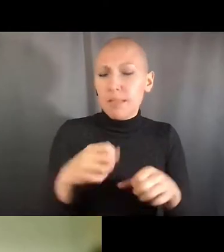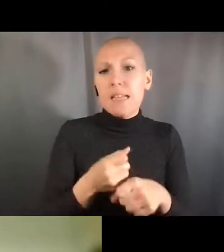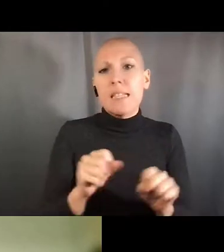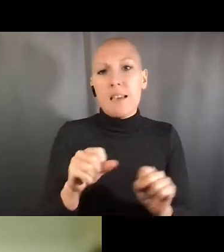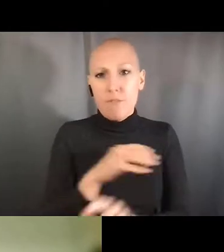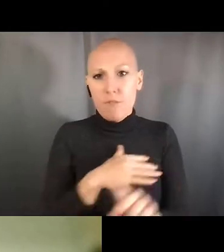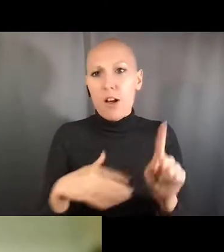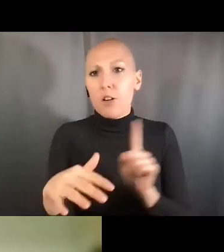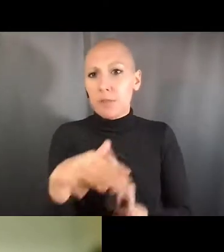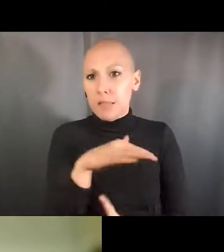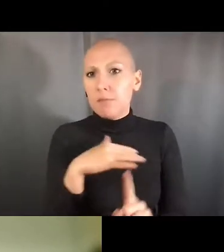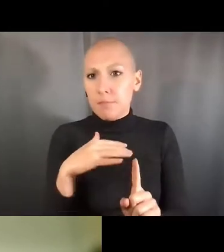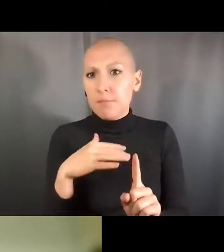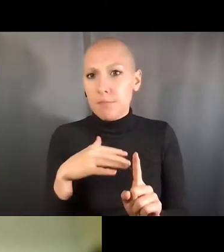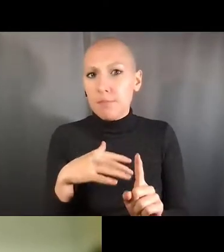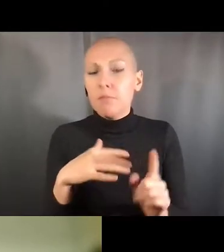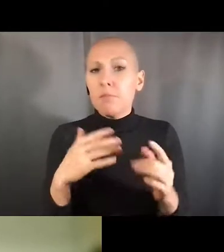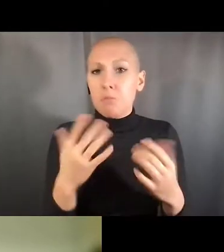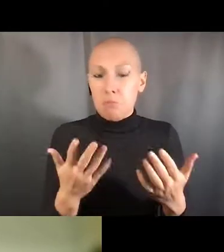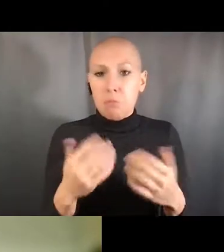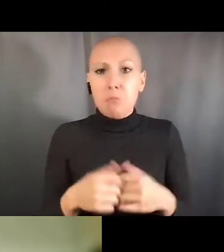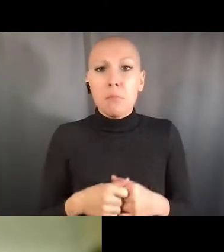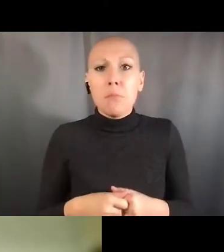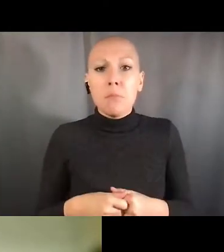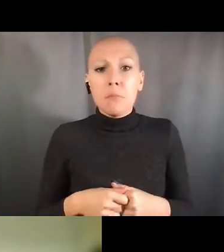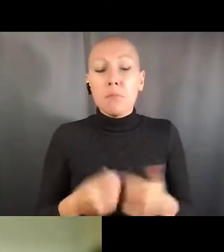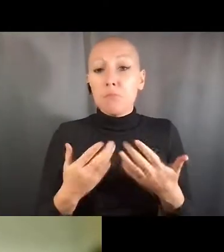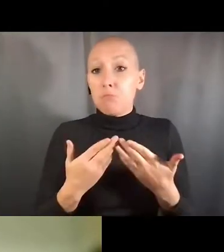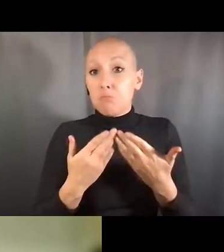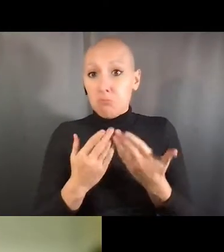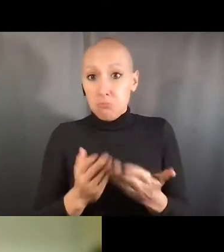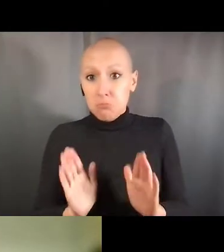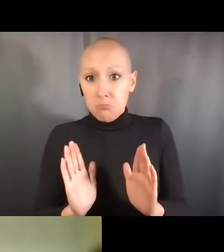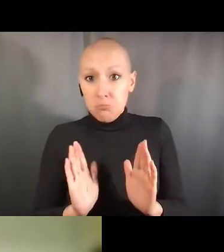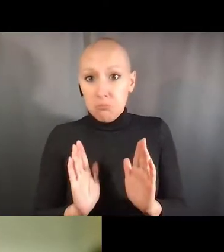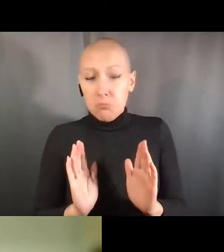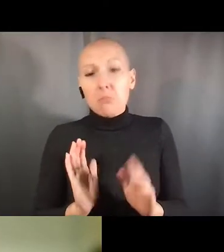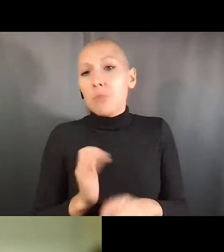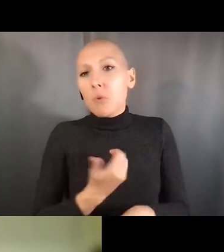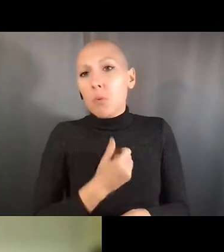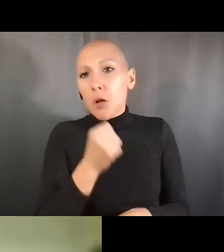where everybody is thinking about how do we prevent disasters and accidents from happening.